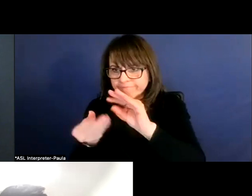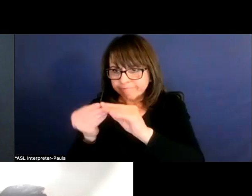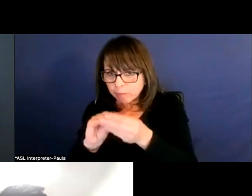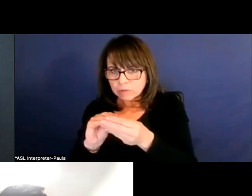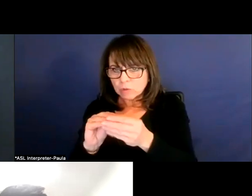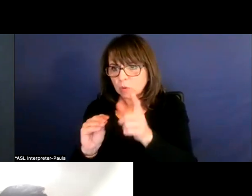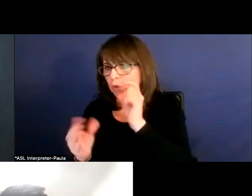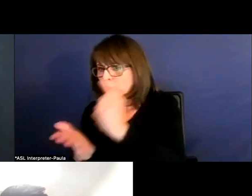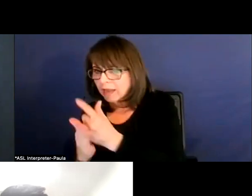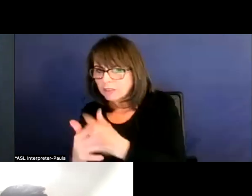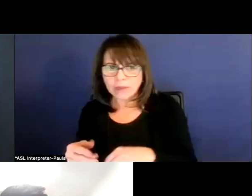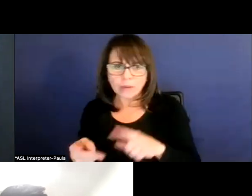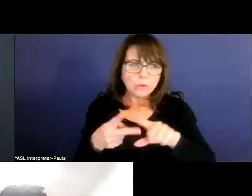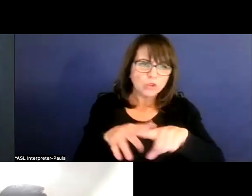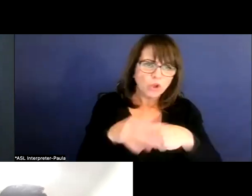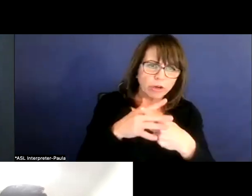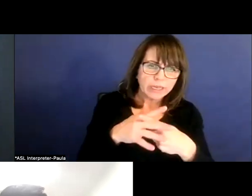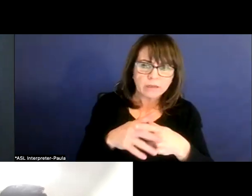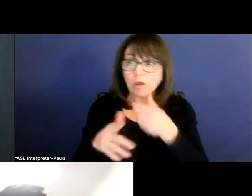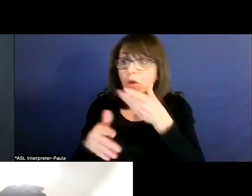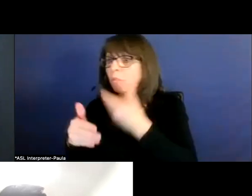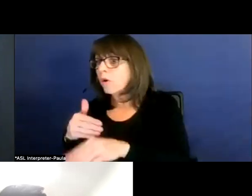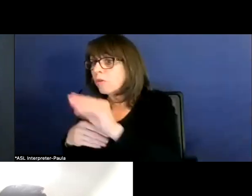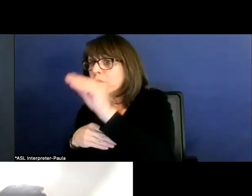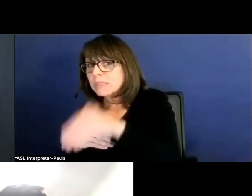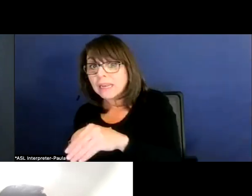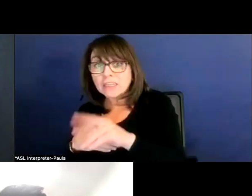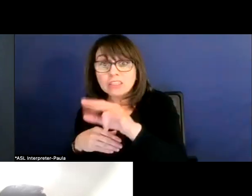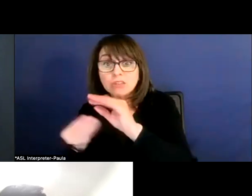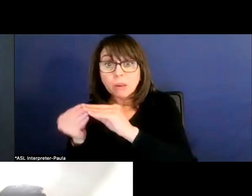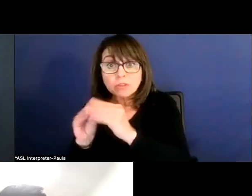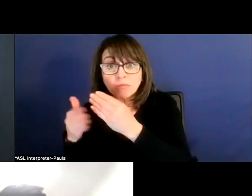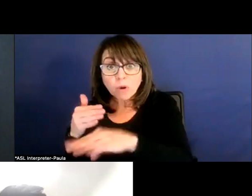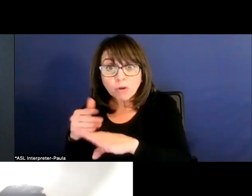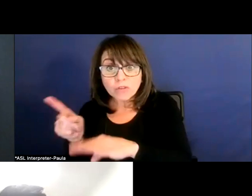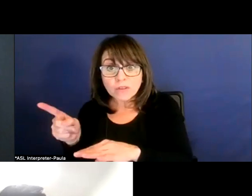our incoming class, birth rates, and he give us a number. And as I say,